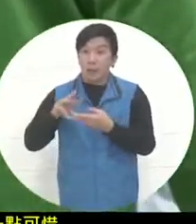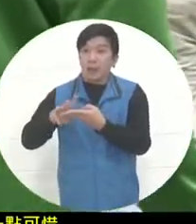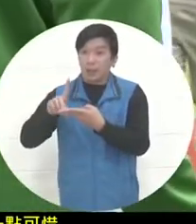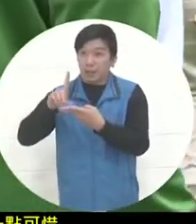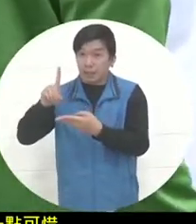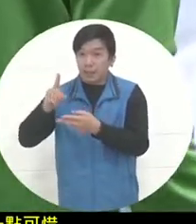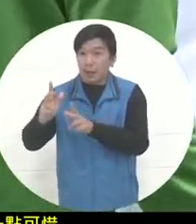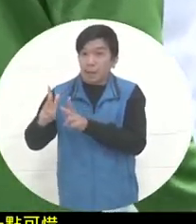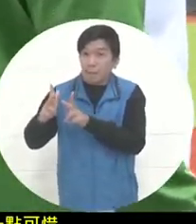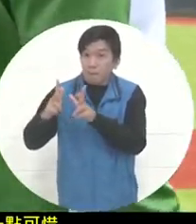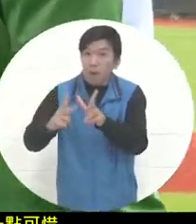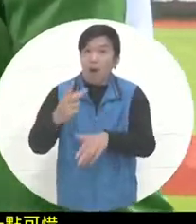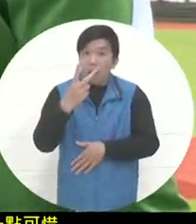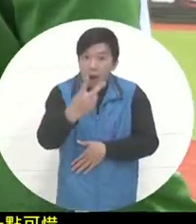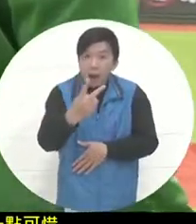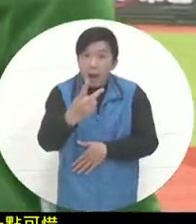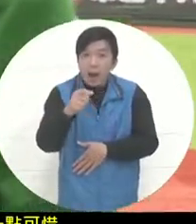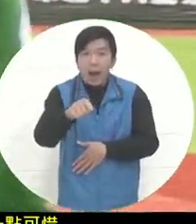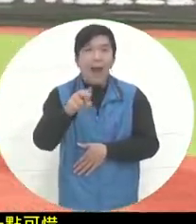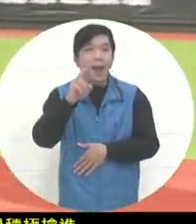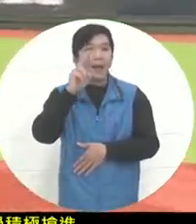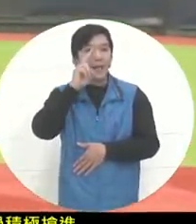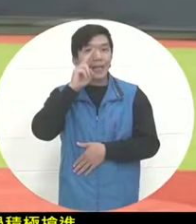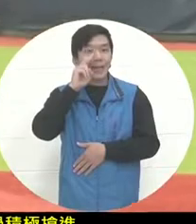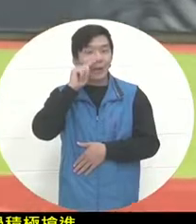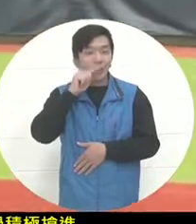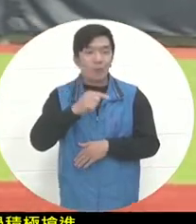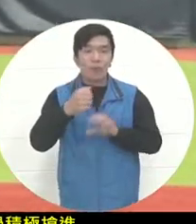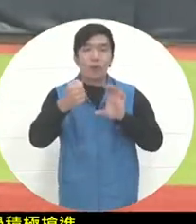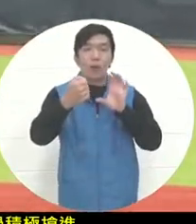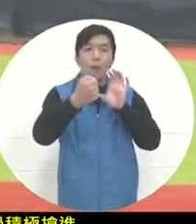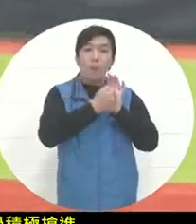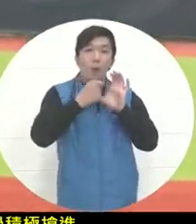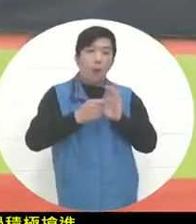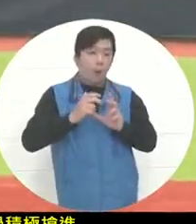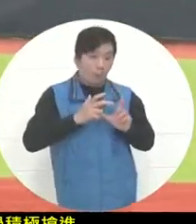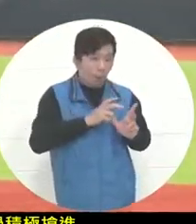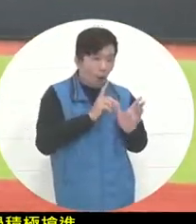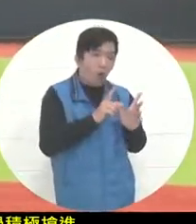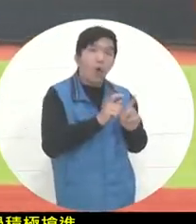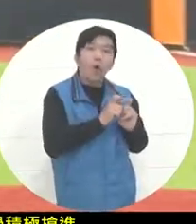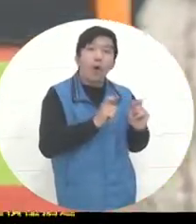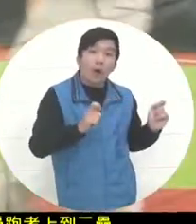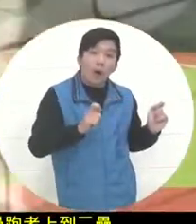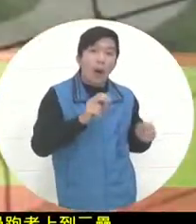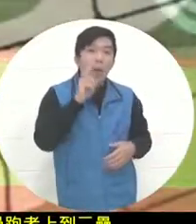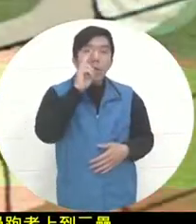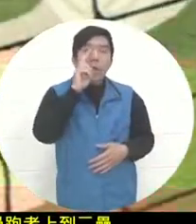did he think that the catcher was passing the ball while picking up the ball ? There is still a long way to go to third base.